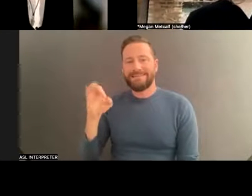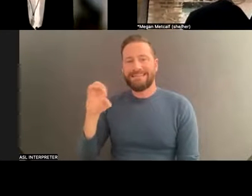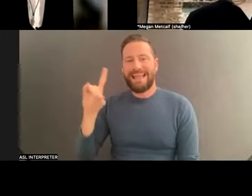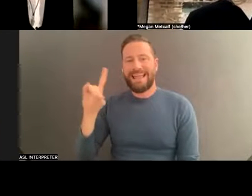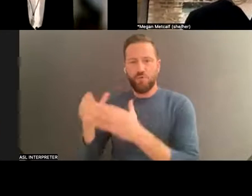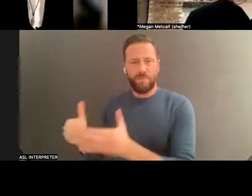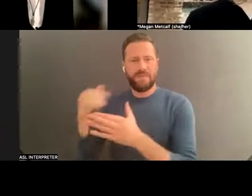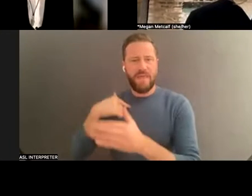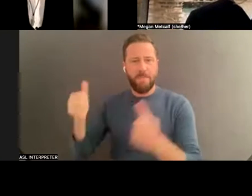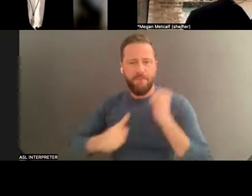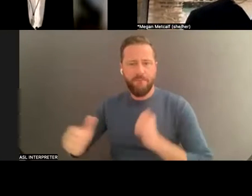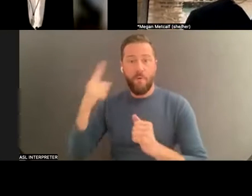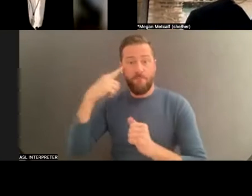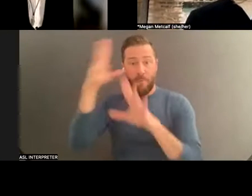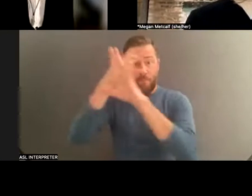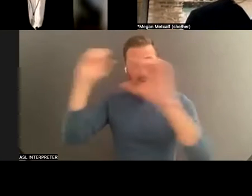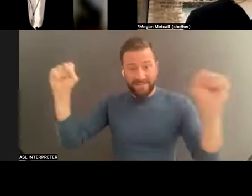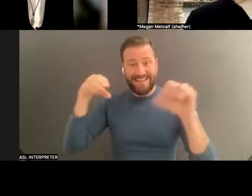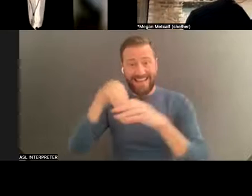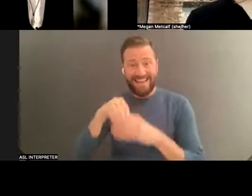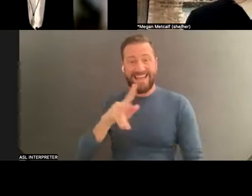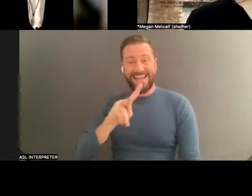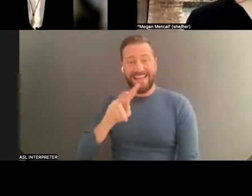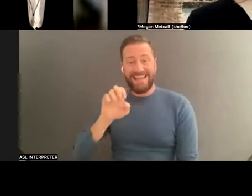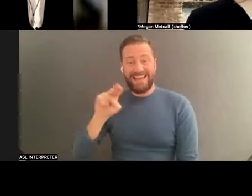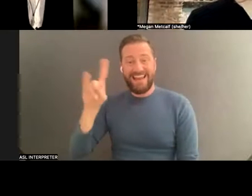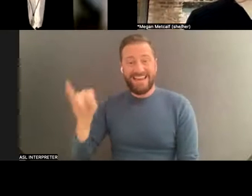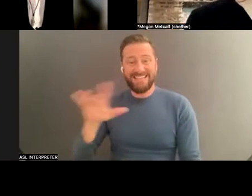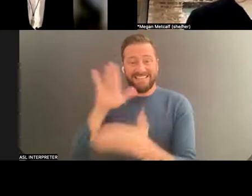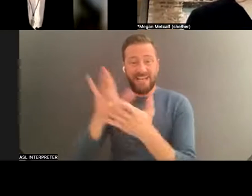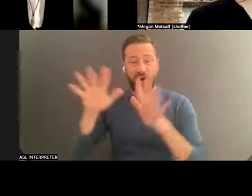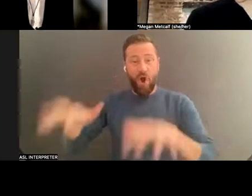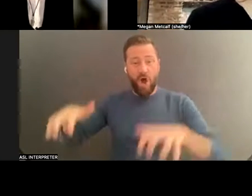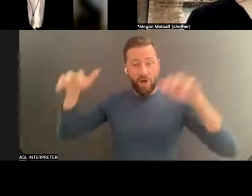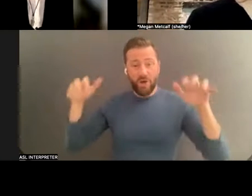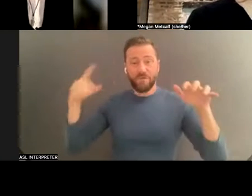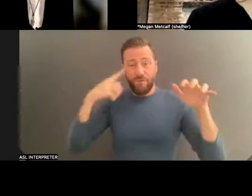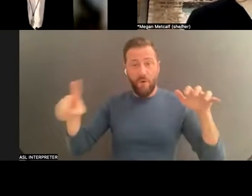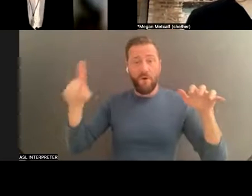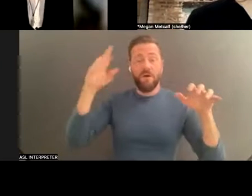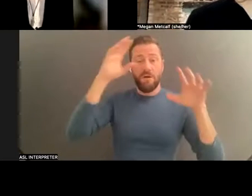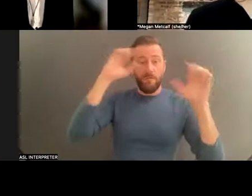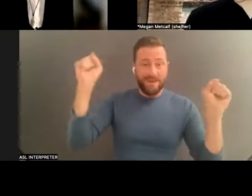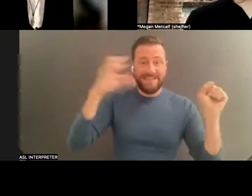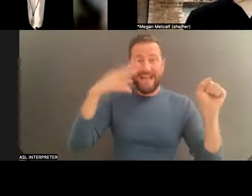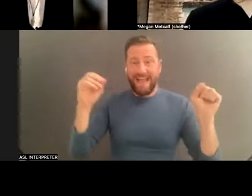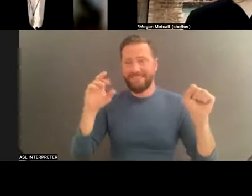honors, with Ronald Reagan and side any Poitier